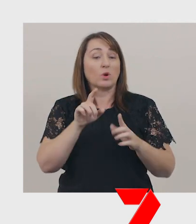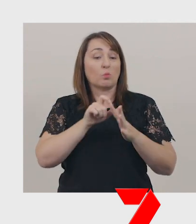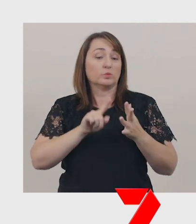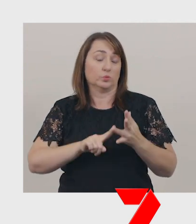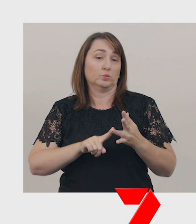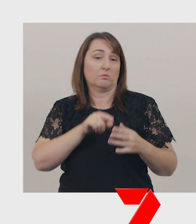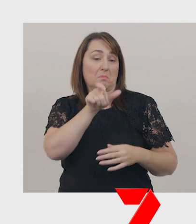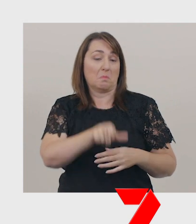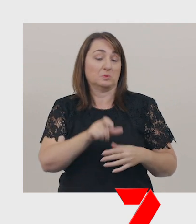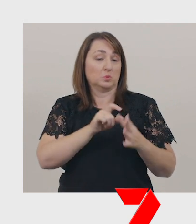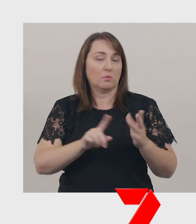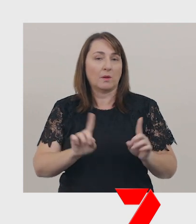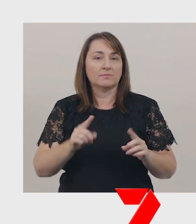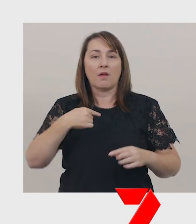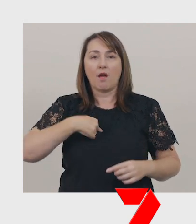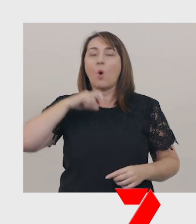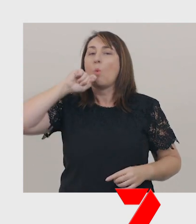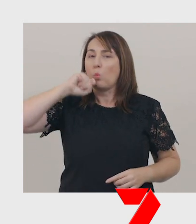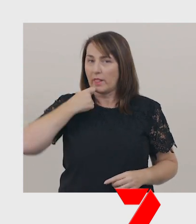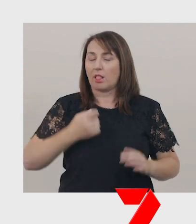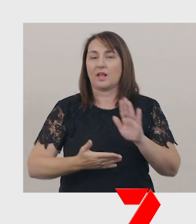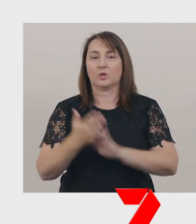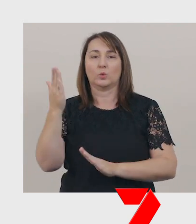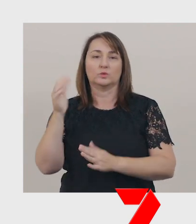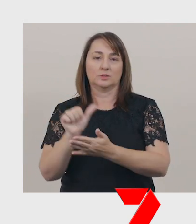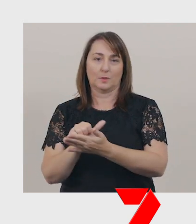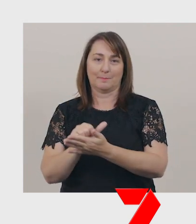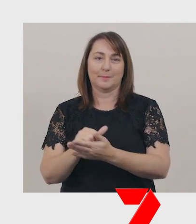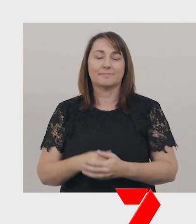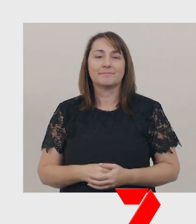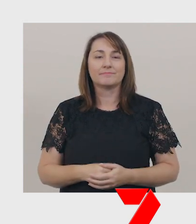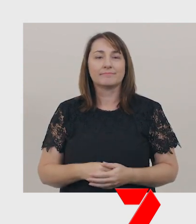For example, "I will go to the shop.’